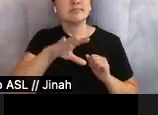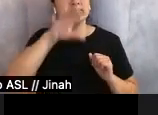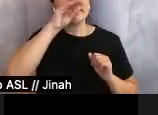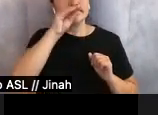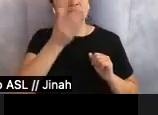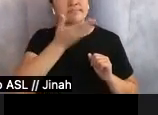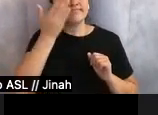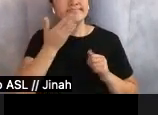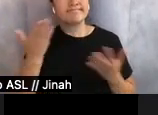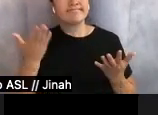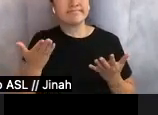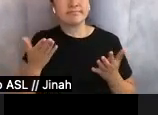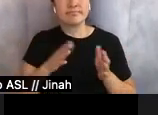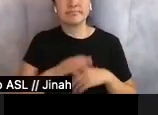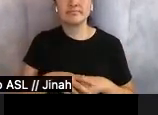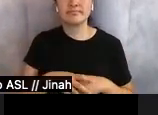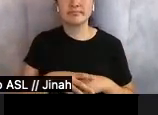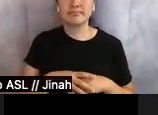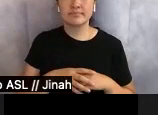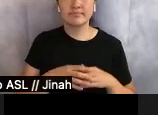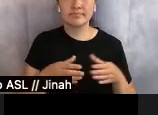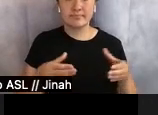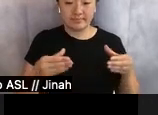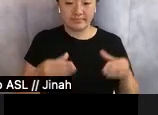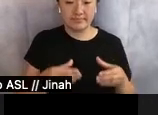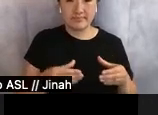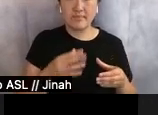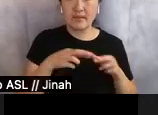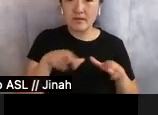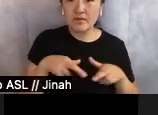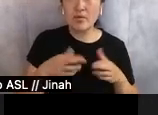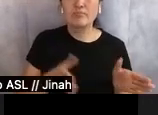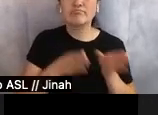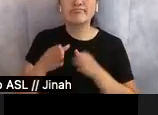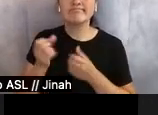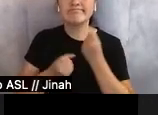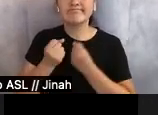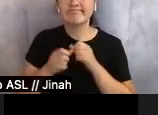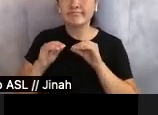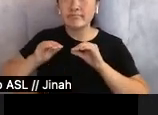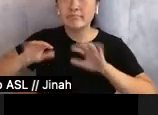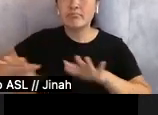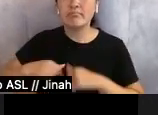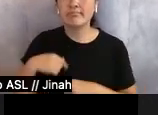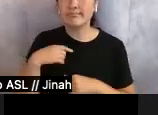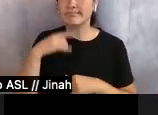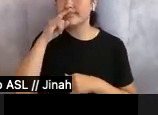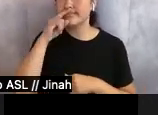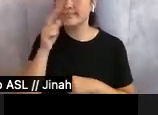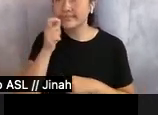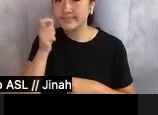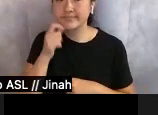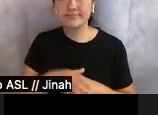The boxes of donuts. The car exhaust. The kids smoking weed. Fresh rosin gently dusting her bow.